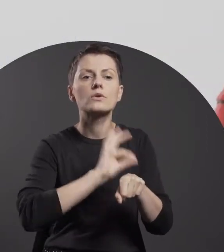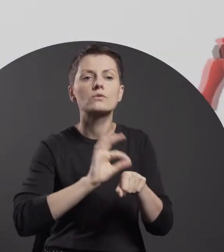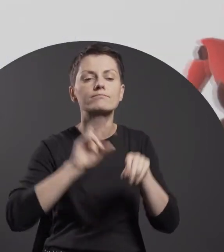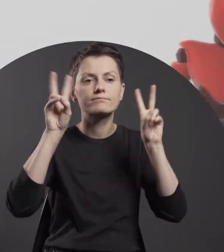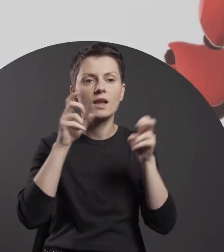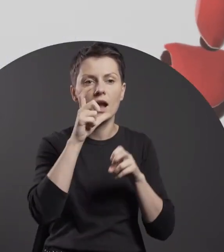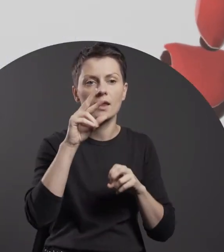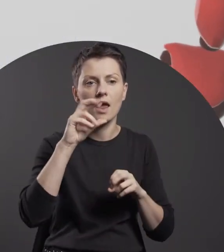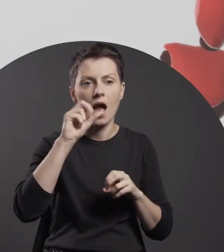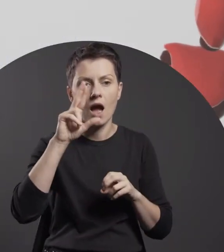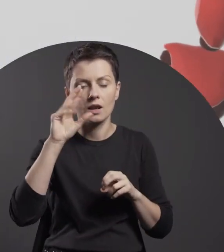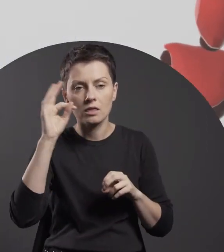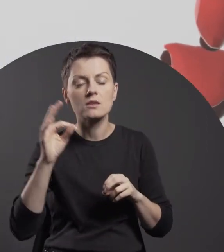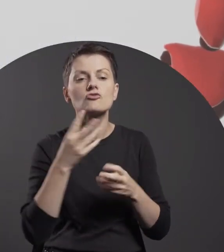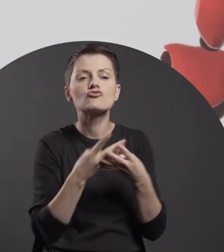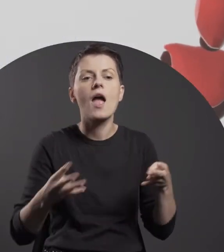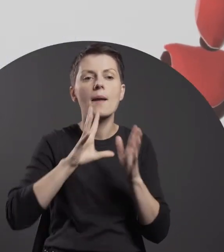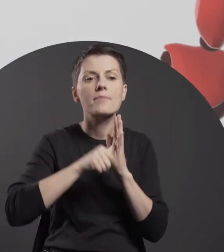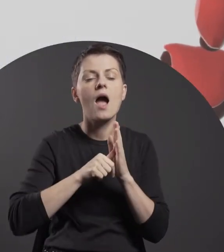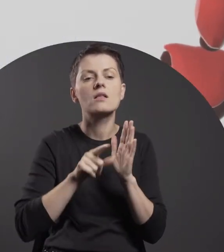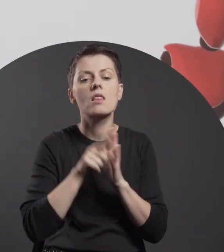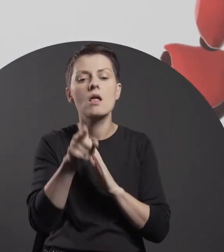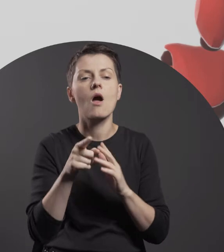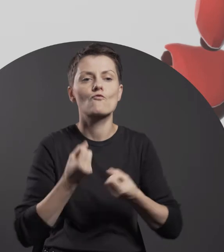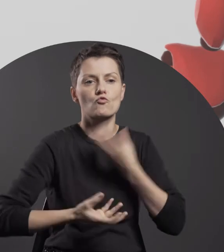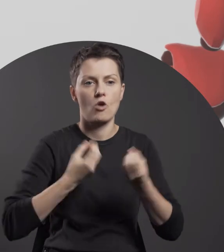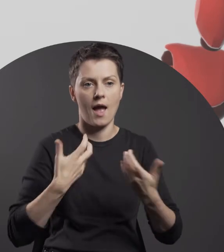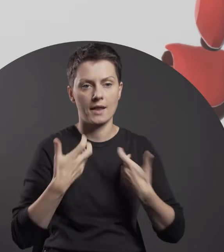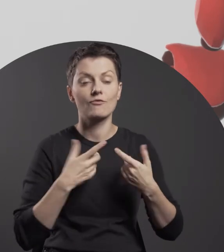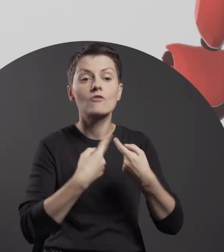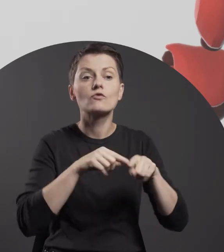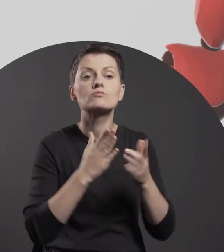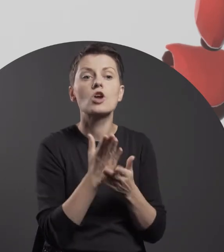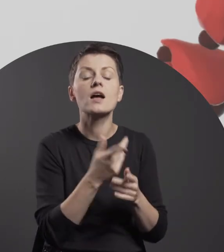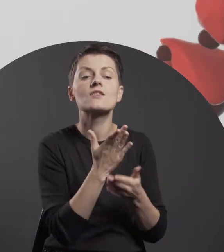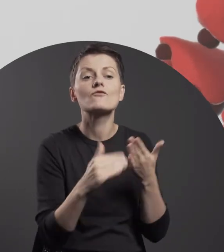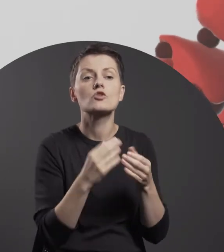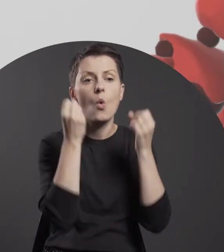and co-funded by the “Creative Europe” Programme of the European Union.